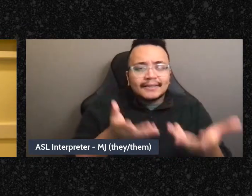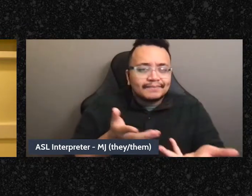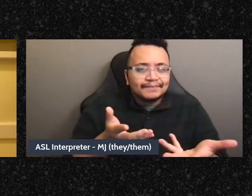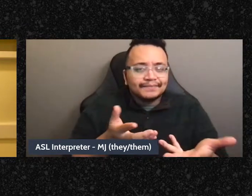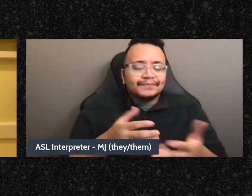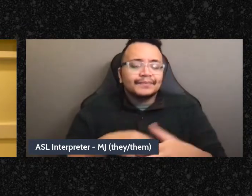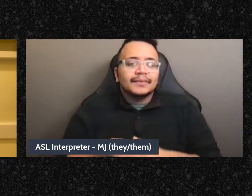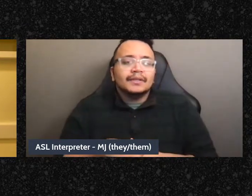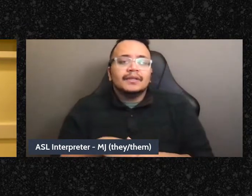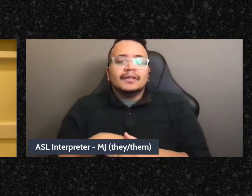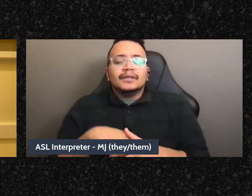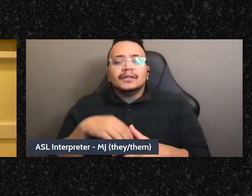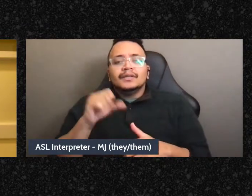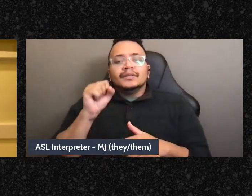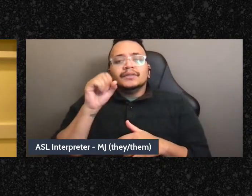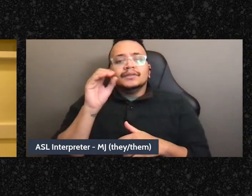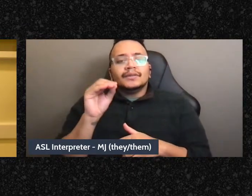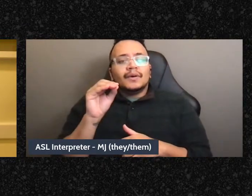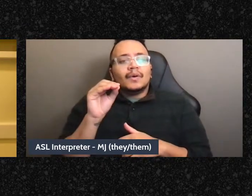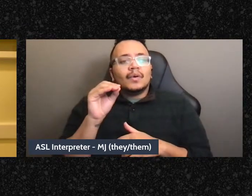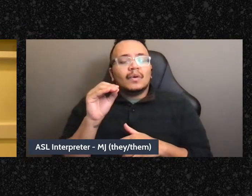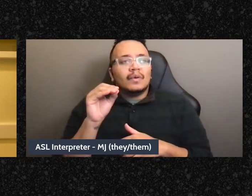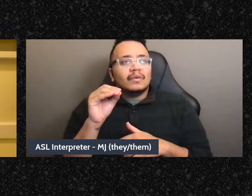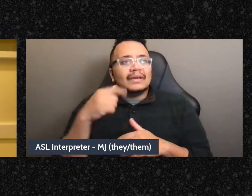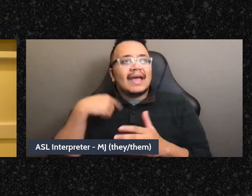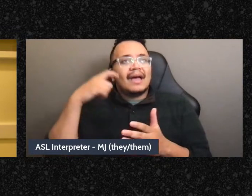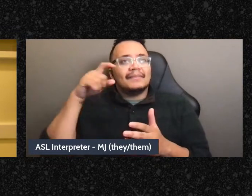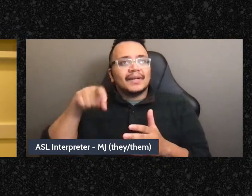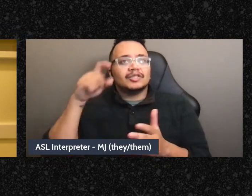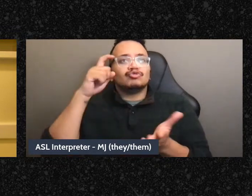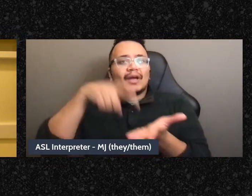you know this is like long-term work healing work to become trustworthy